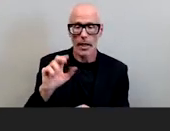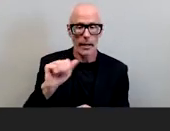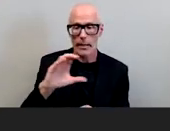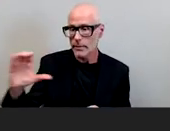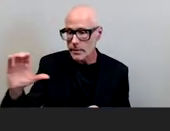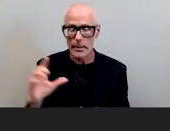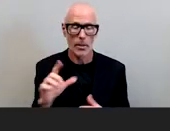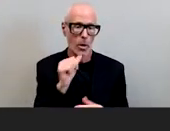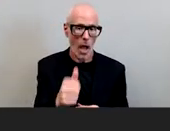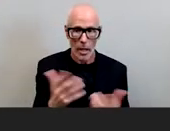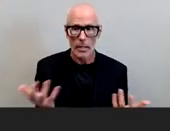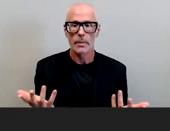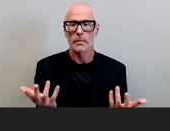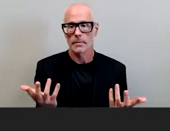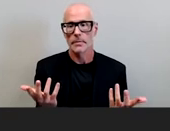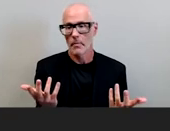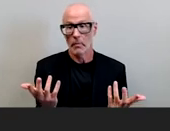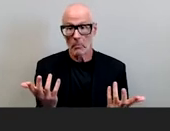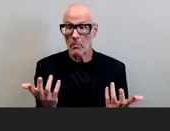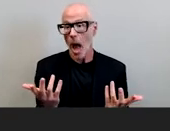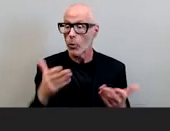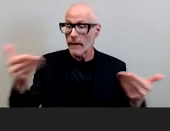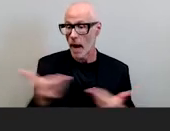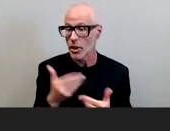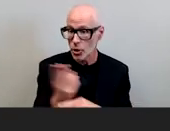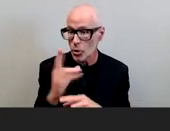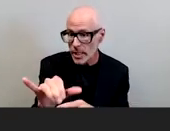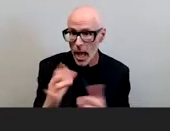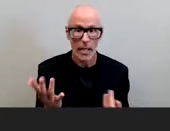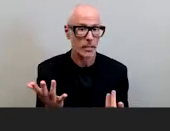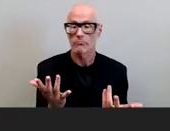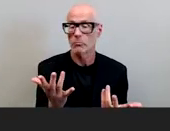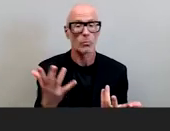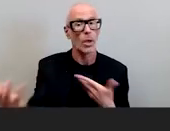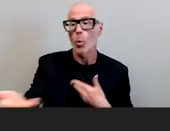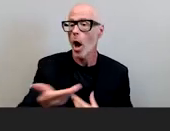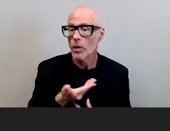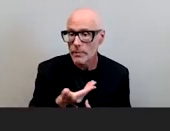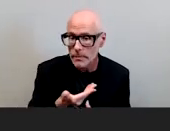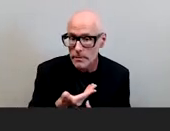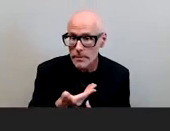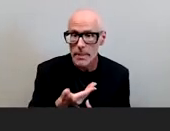i would to certainly invite you to we'd love to have you it doesn't have to be our tool